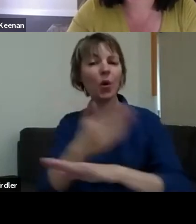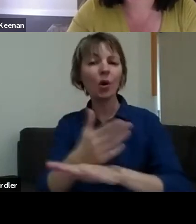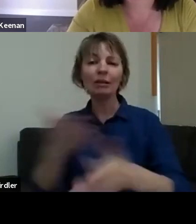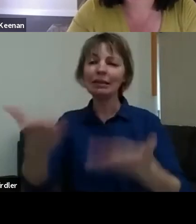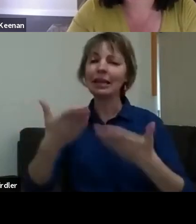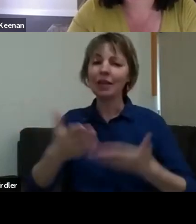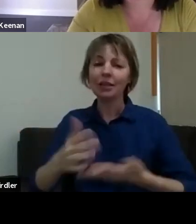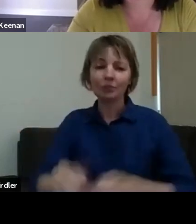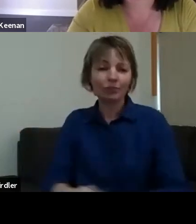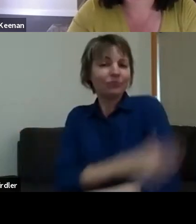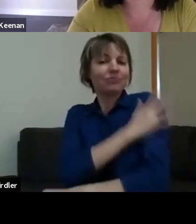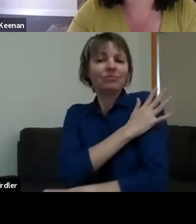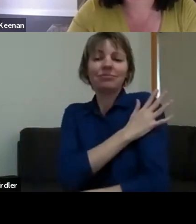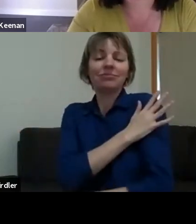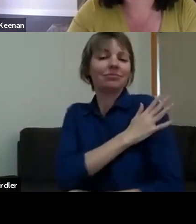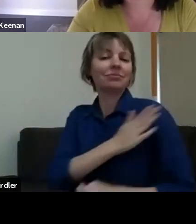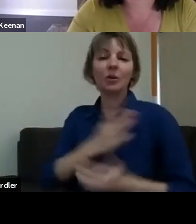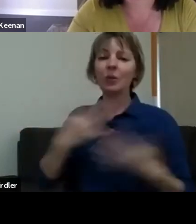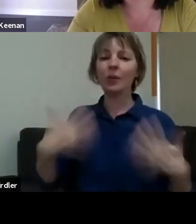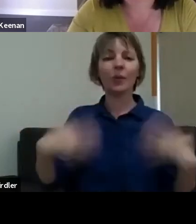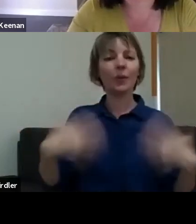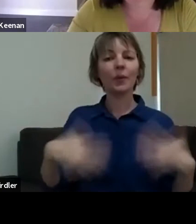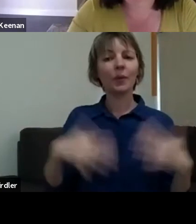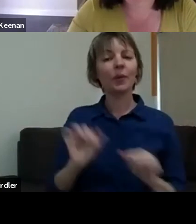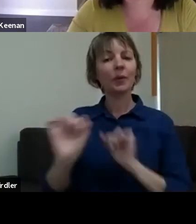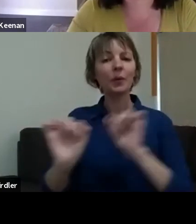starting to get a little bit of attention, and I think people are